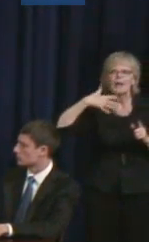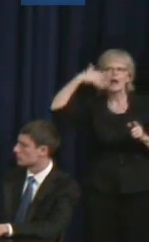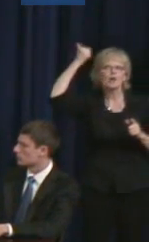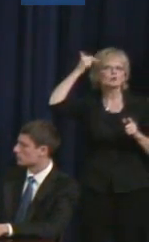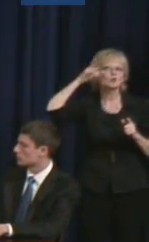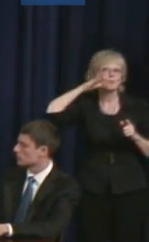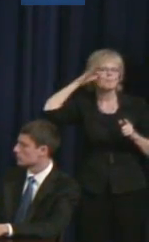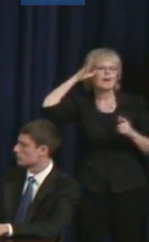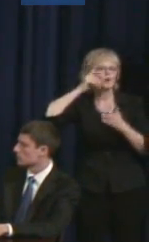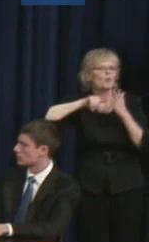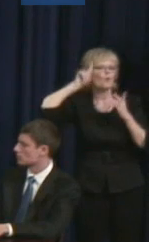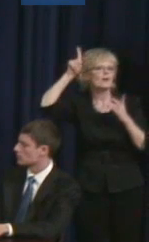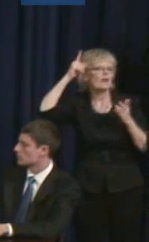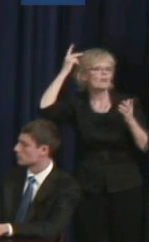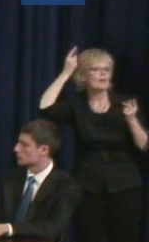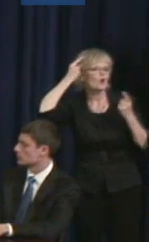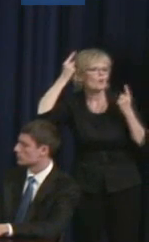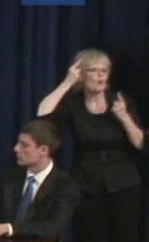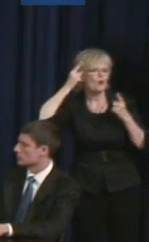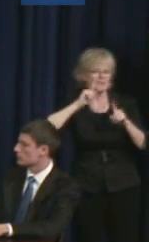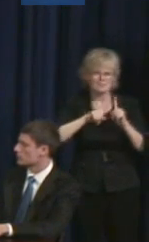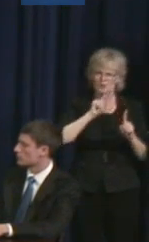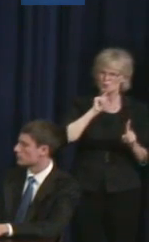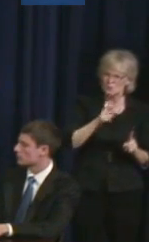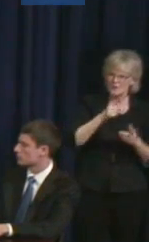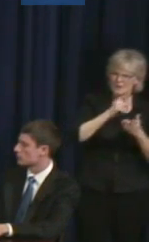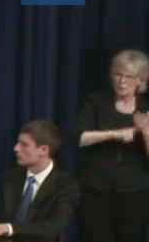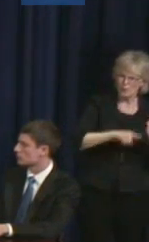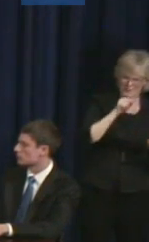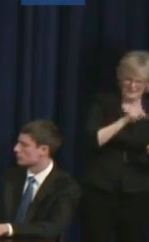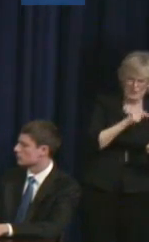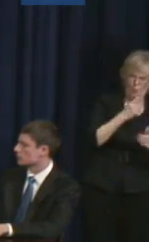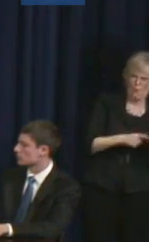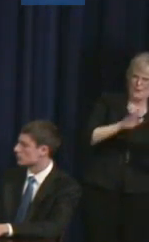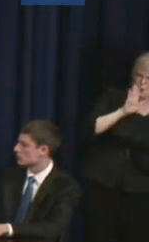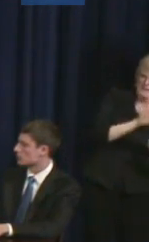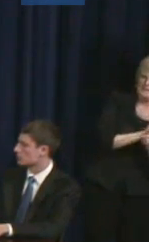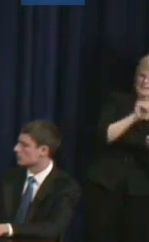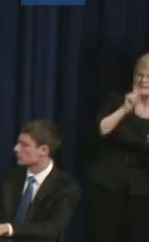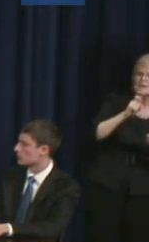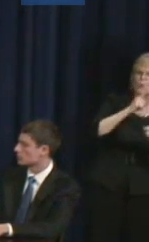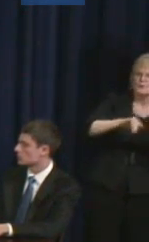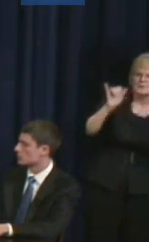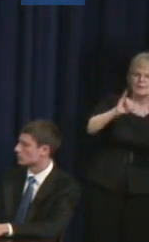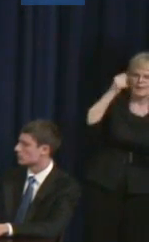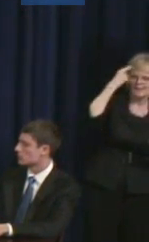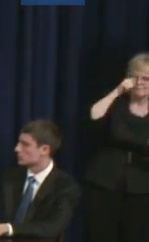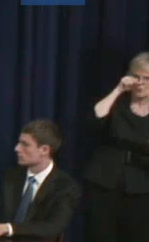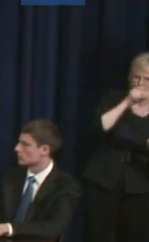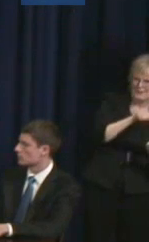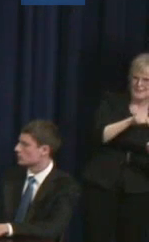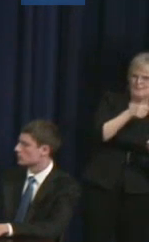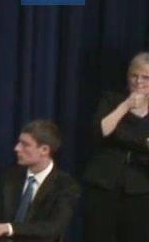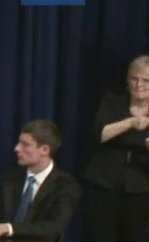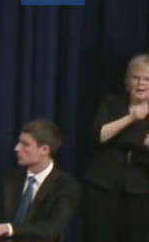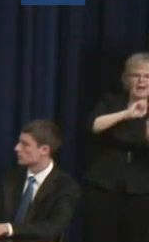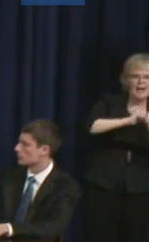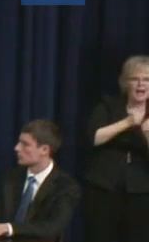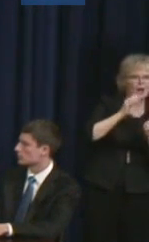But really, what is it like for the person who's living with it and what are their needs, and how will things be affectively good for them?